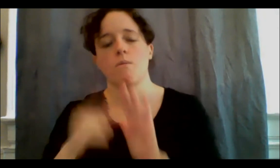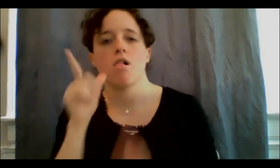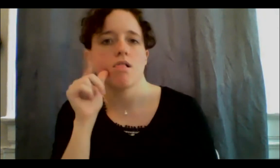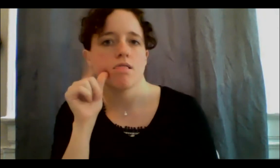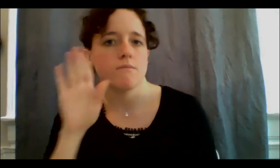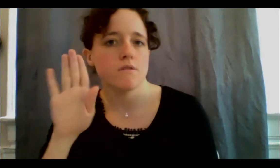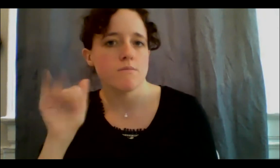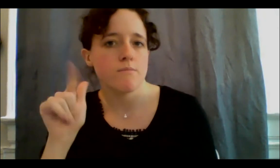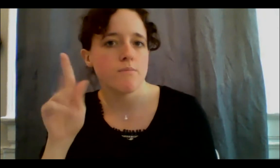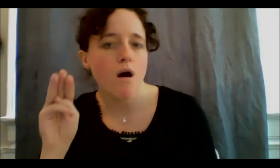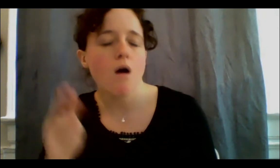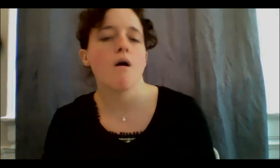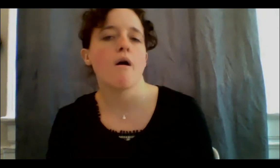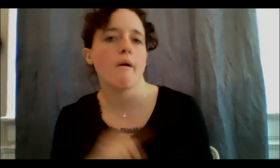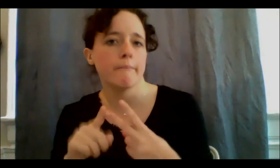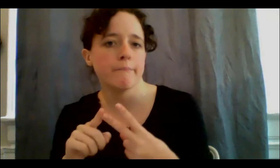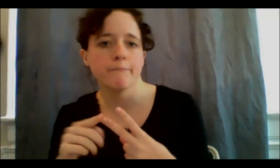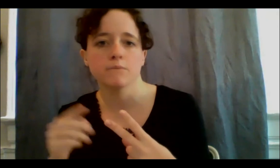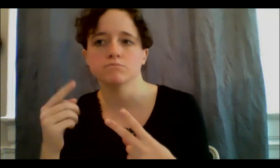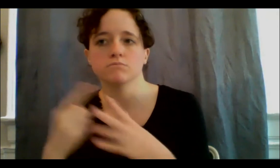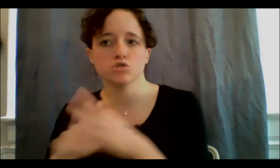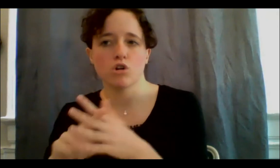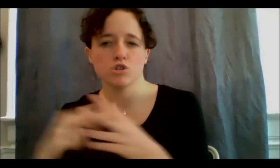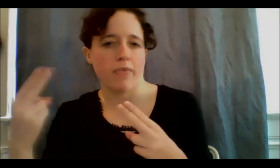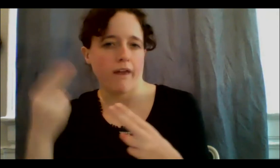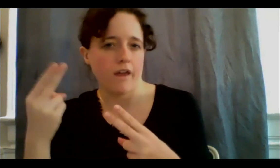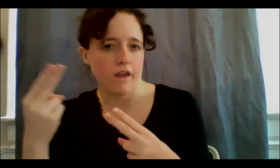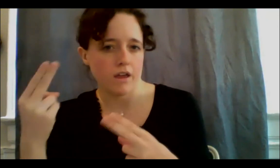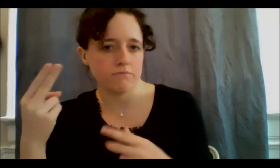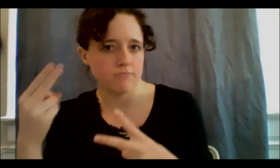of them. Another favourite of mine is elderberry. These really help build the